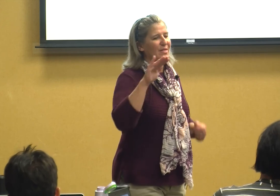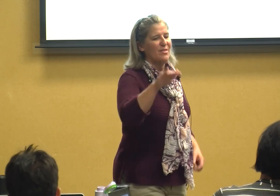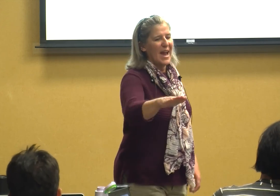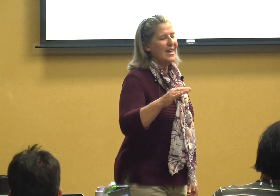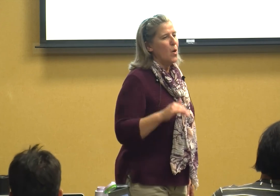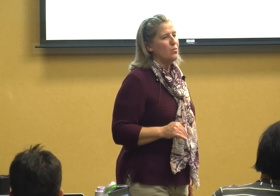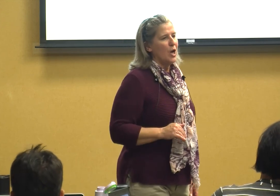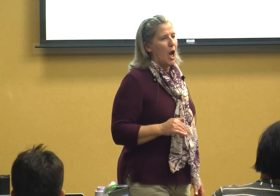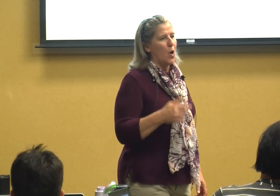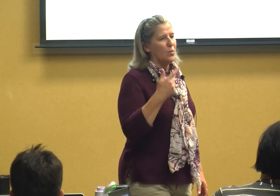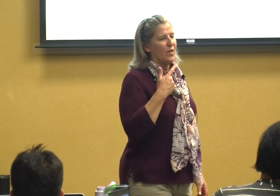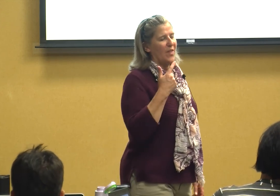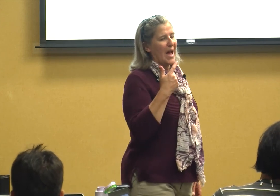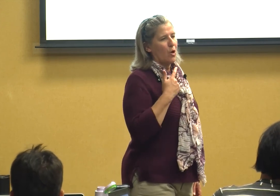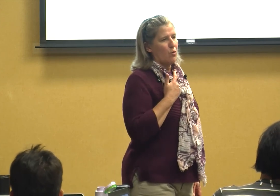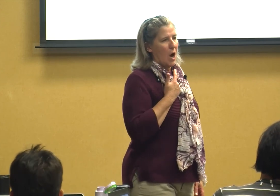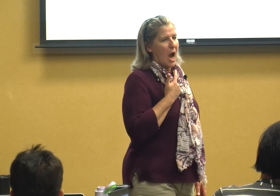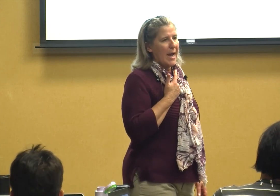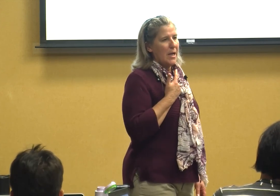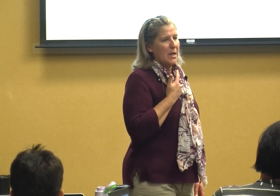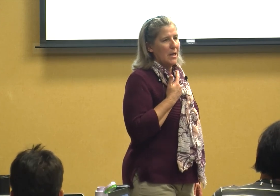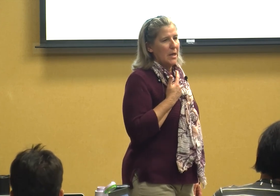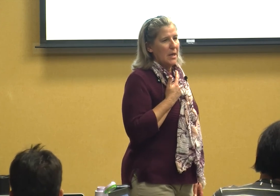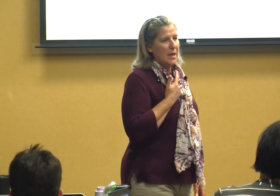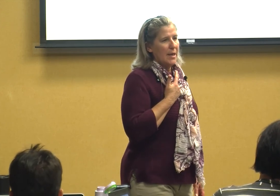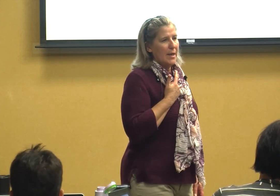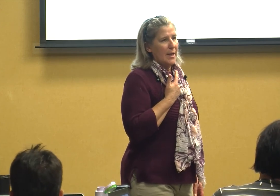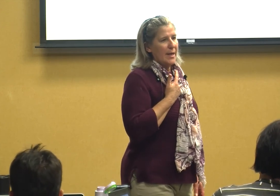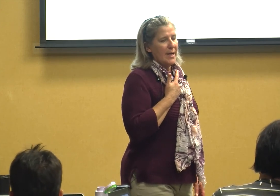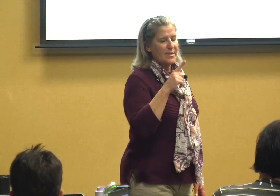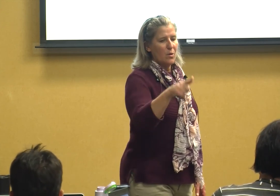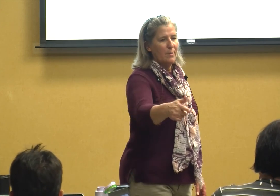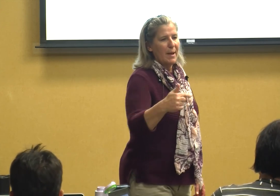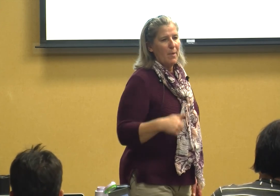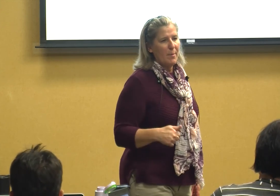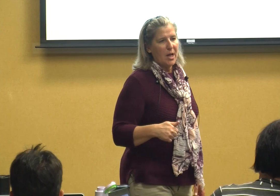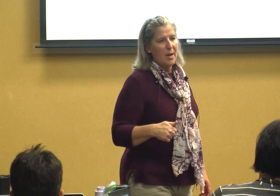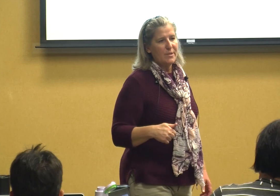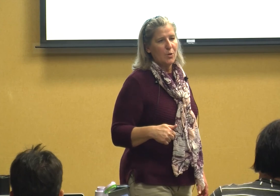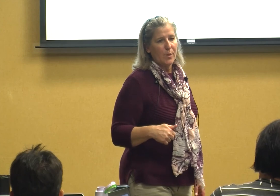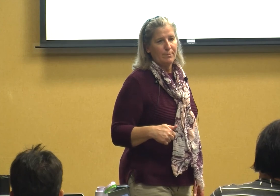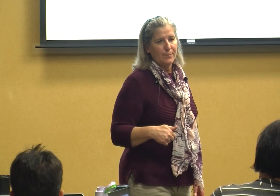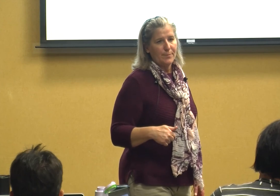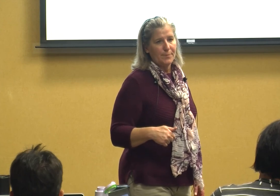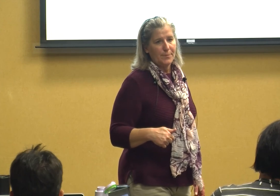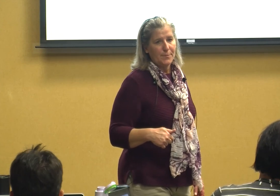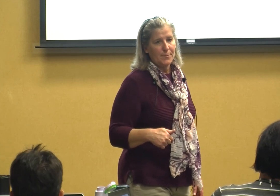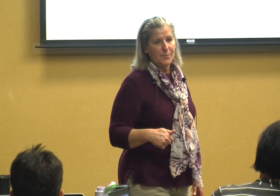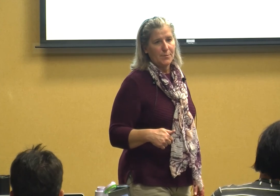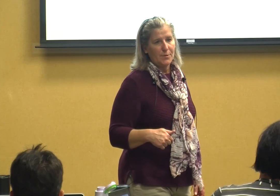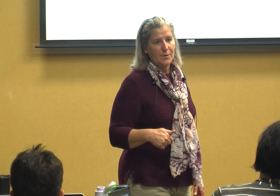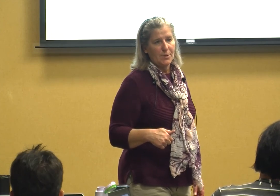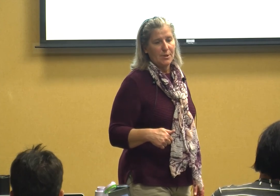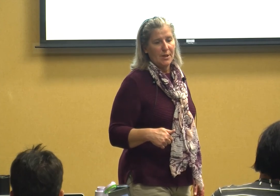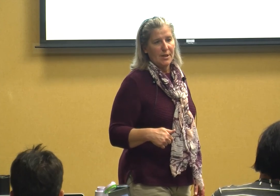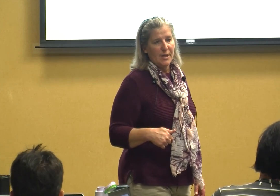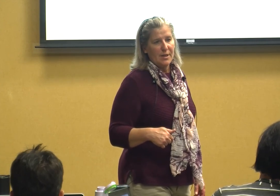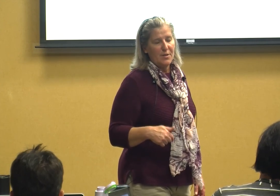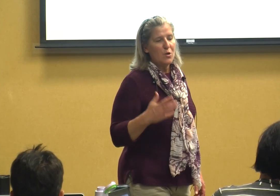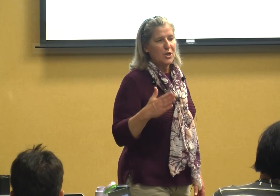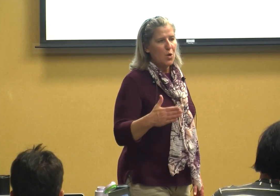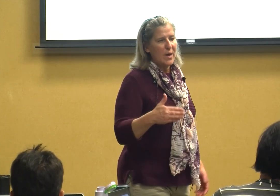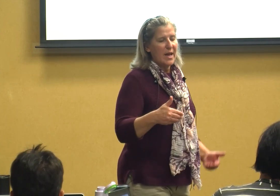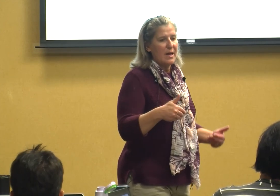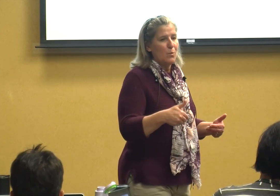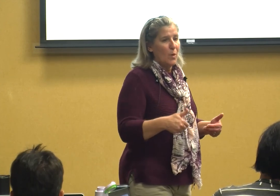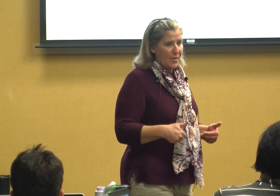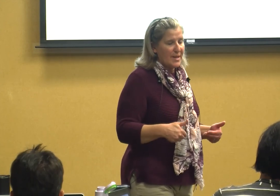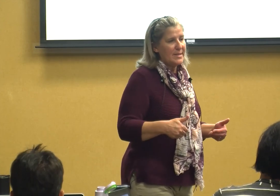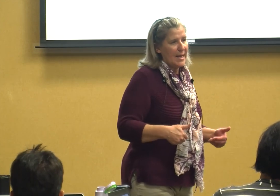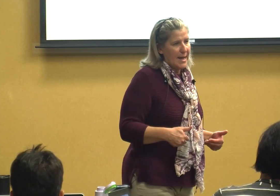they don't know that that cry is going to make mama come to them they're doing it with intent